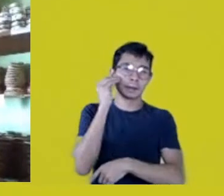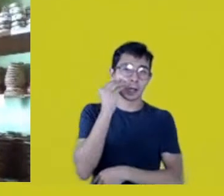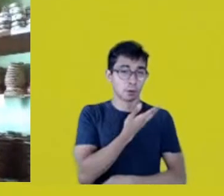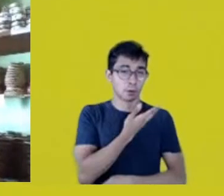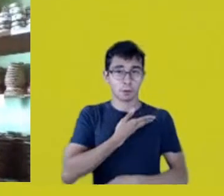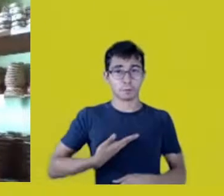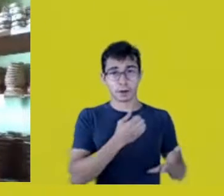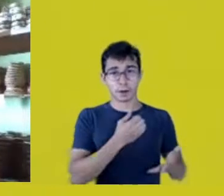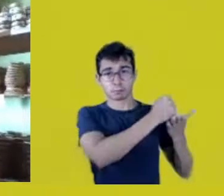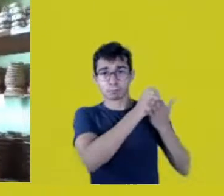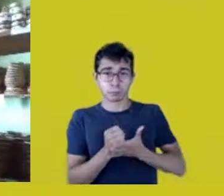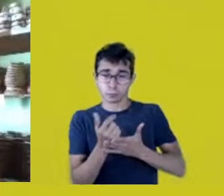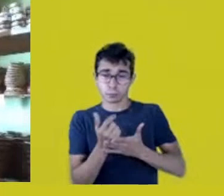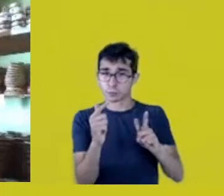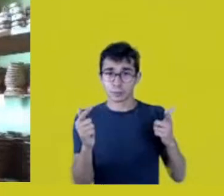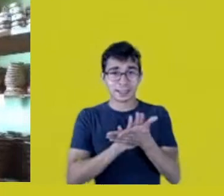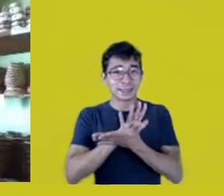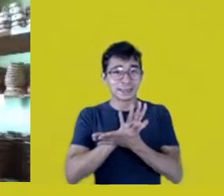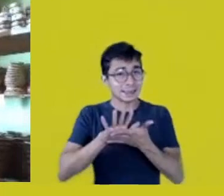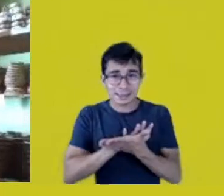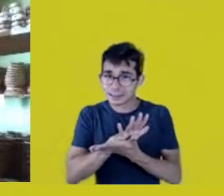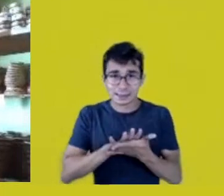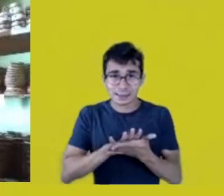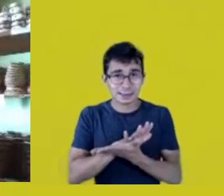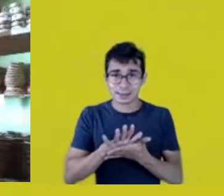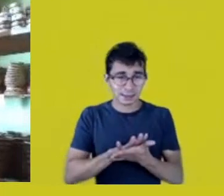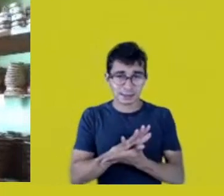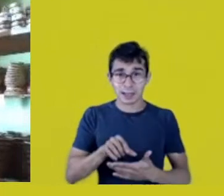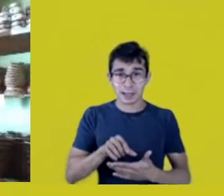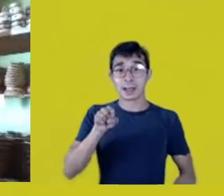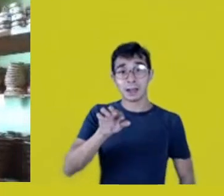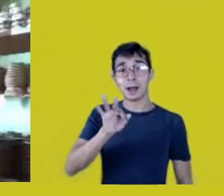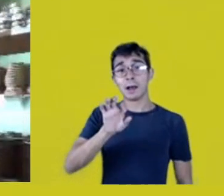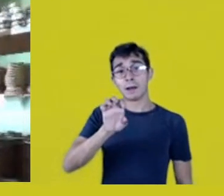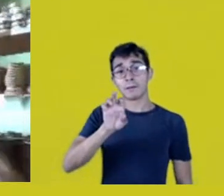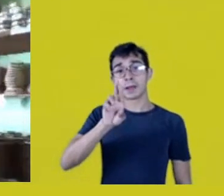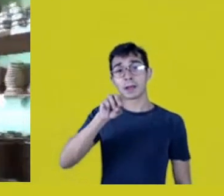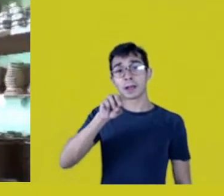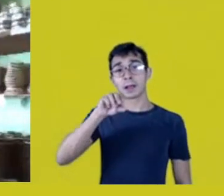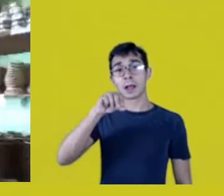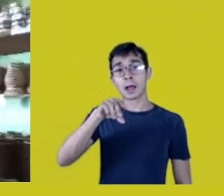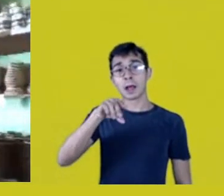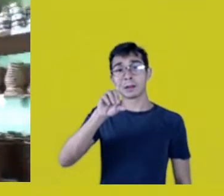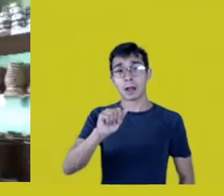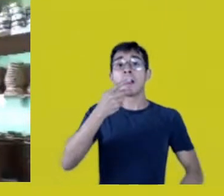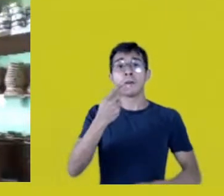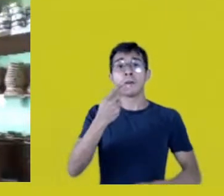Like Fernanda said, what’s supporting us today are people